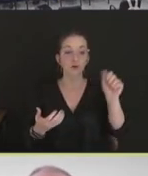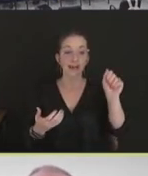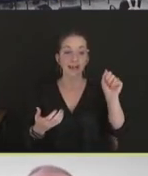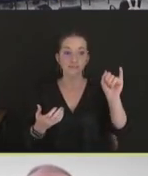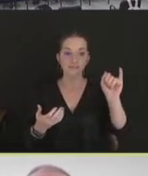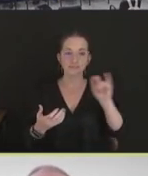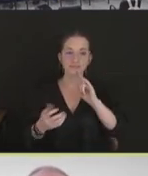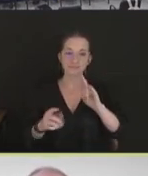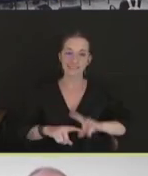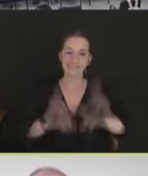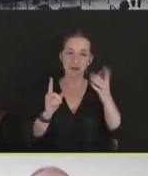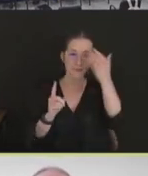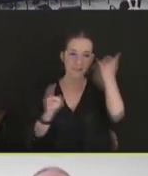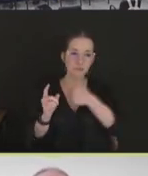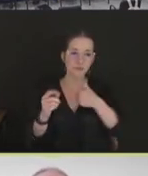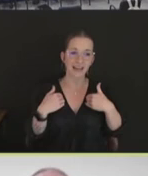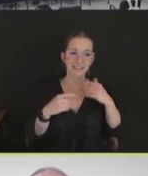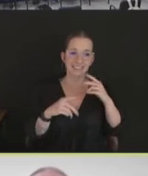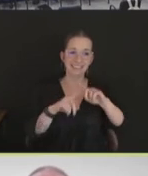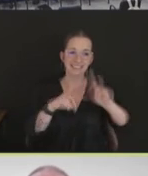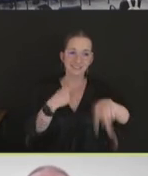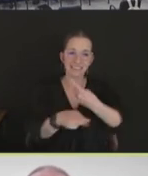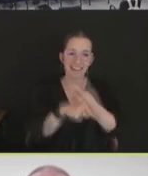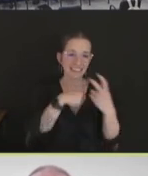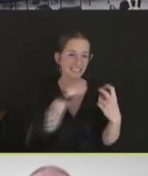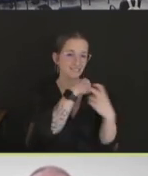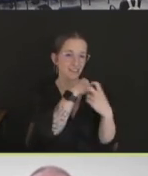of virulence that are available. So we have a low pathogenic virus,